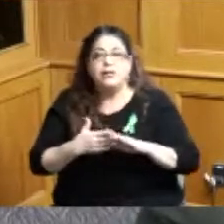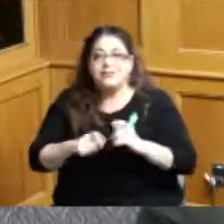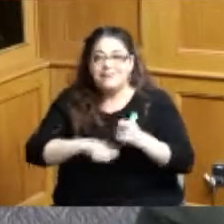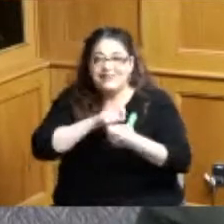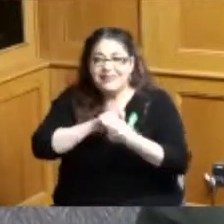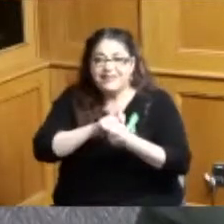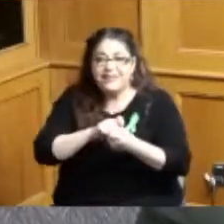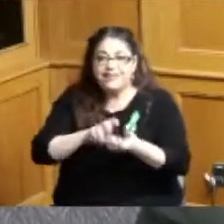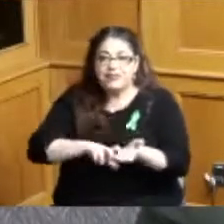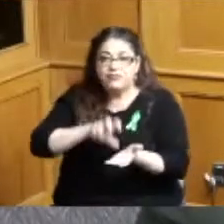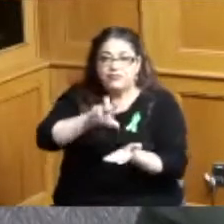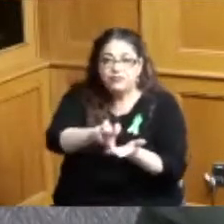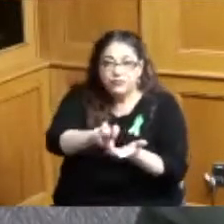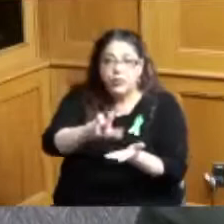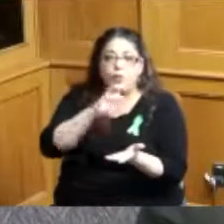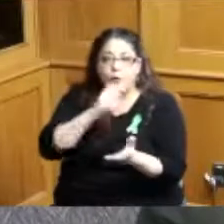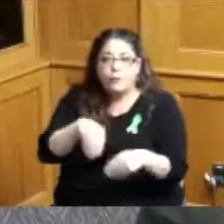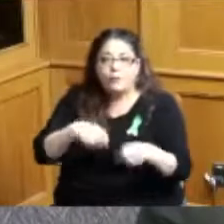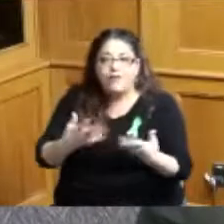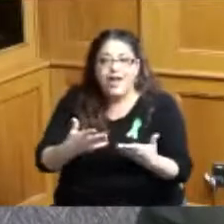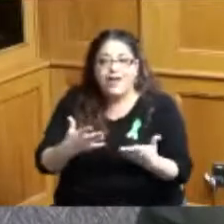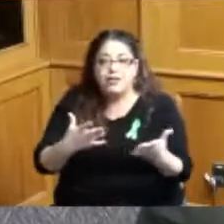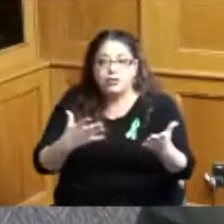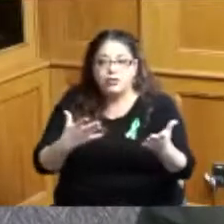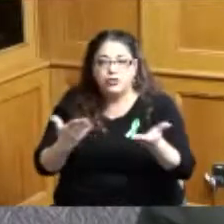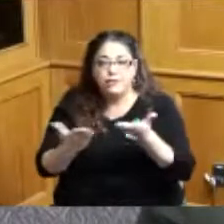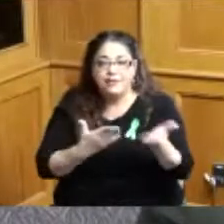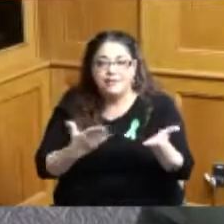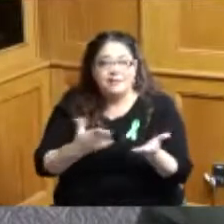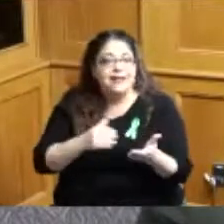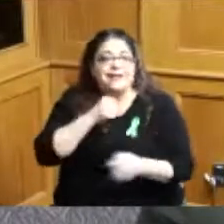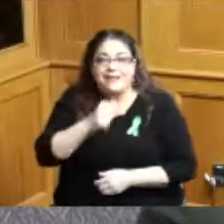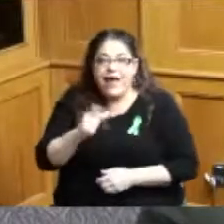to the service providers that are addressing the issues of addiction in Hamilton County